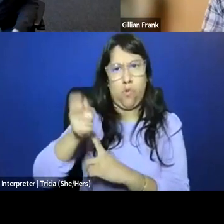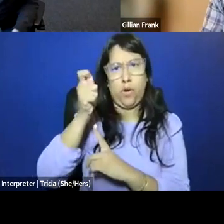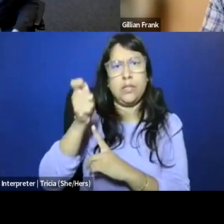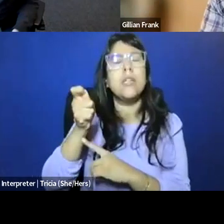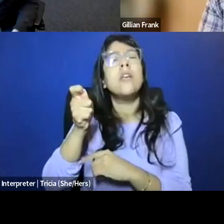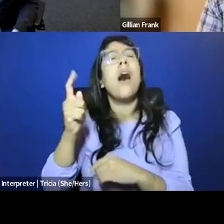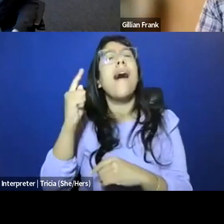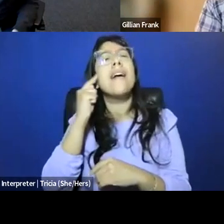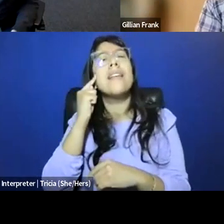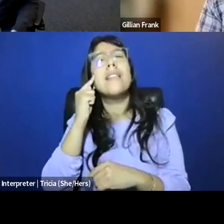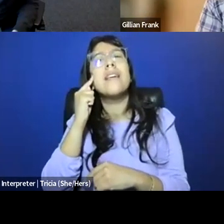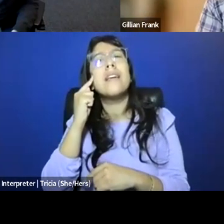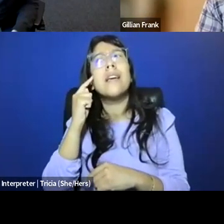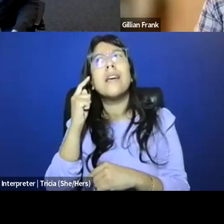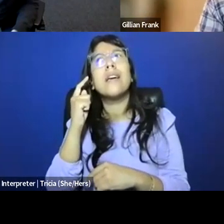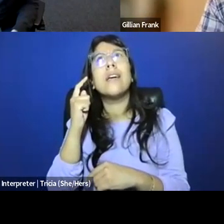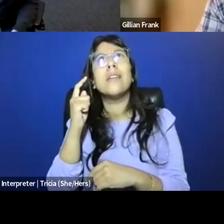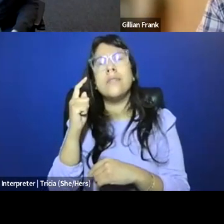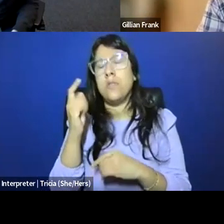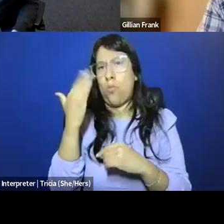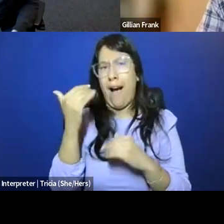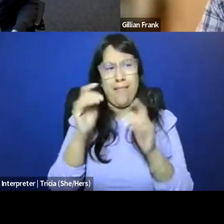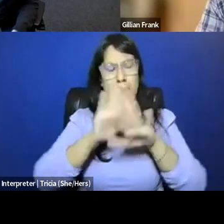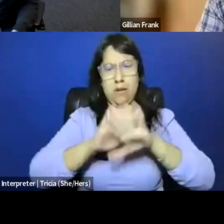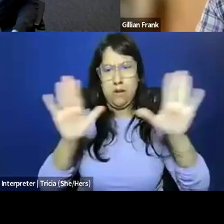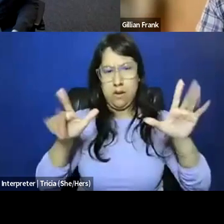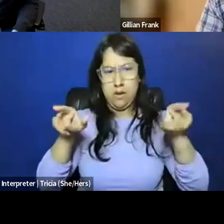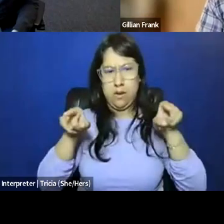and I think maybe part of the mechanism that leads to that divergence is that,